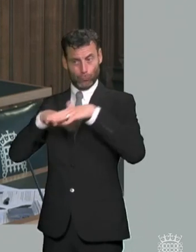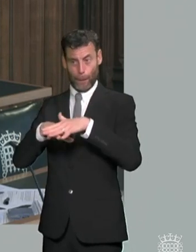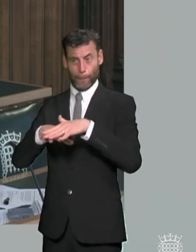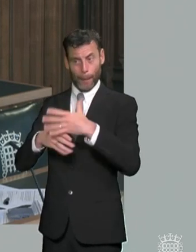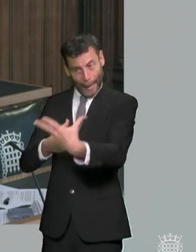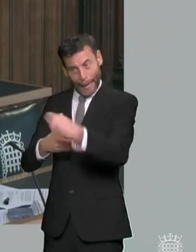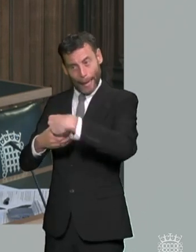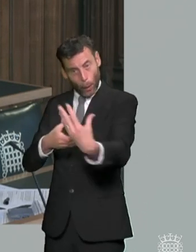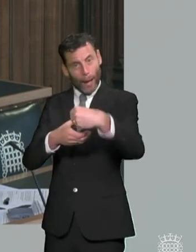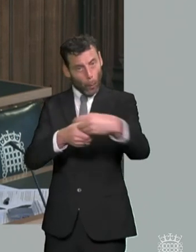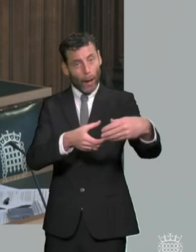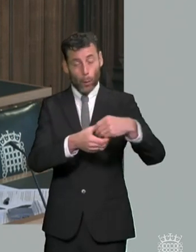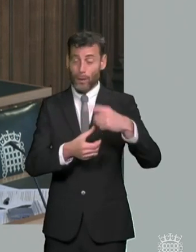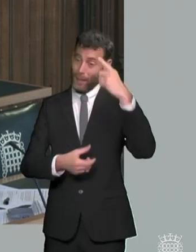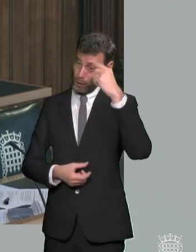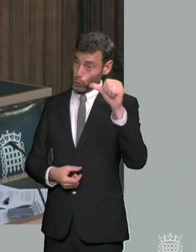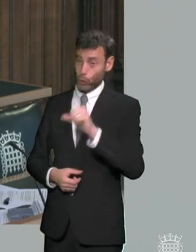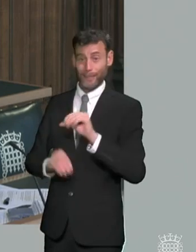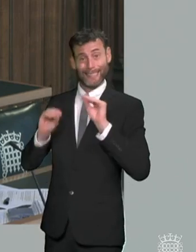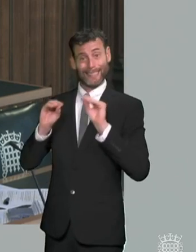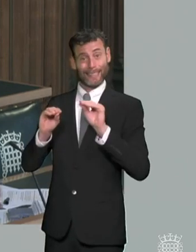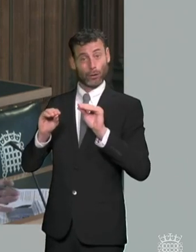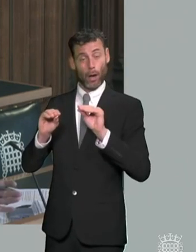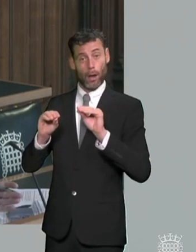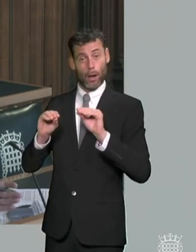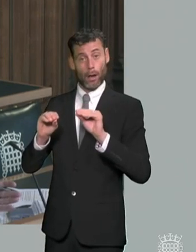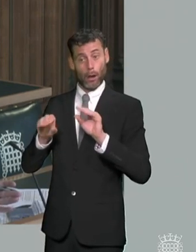in teacher training to make sure that we don't just get more specialists but that every sort of